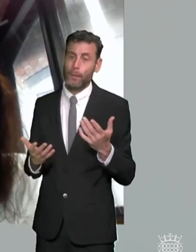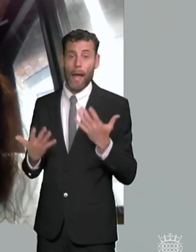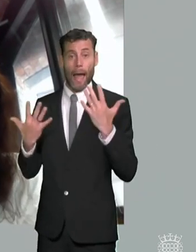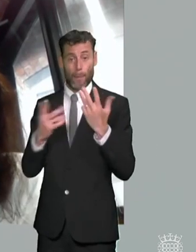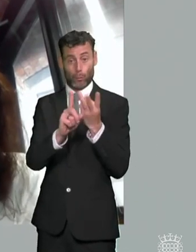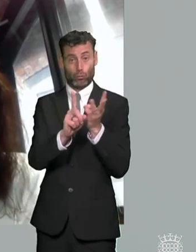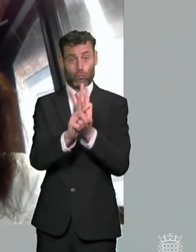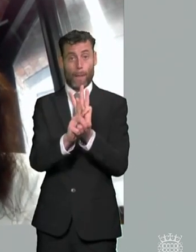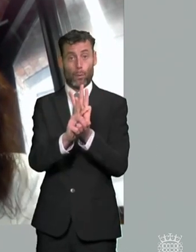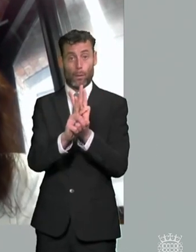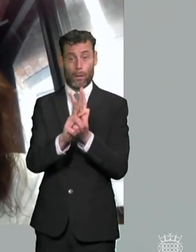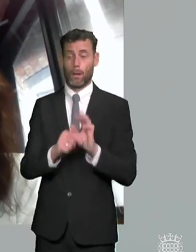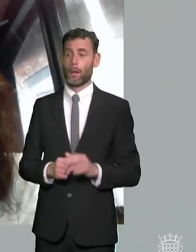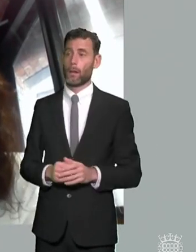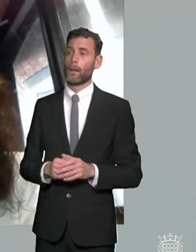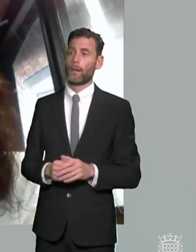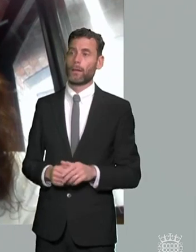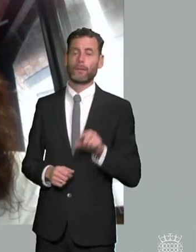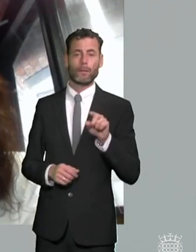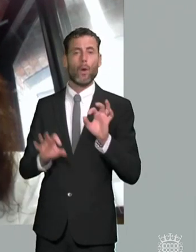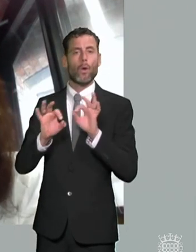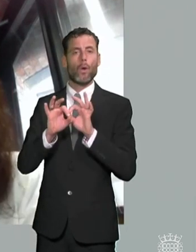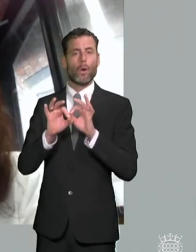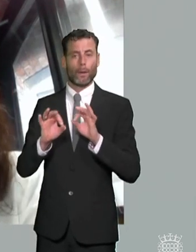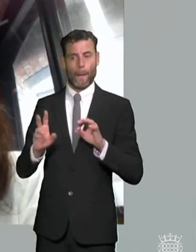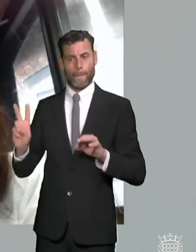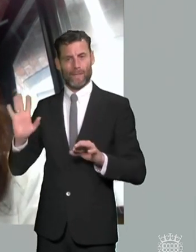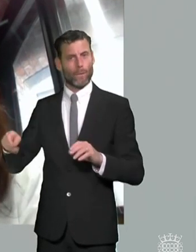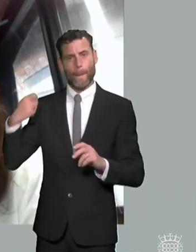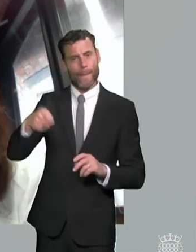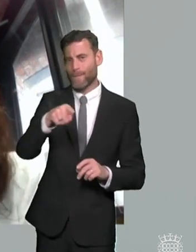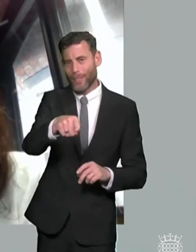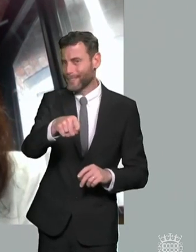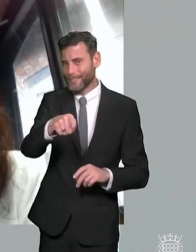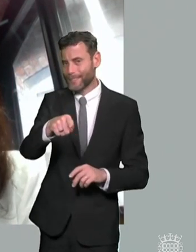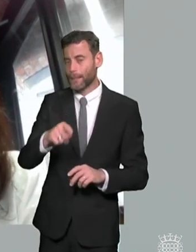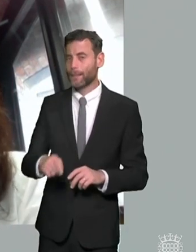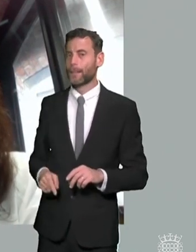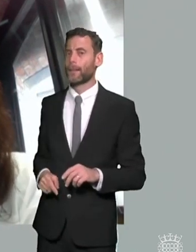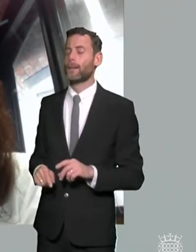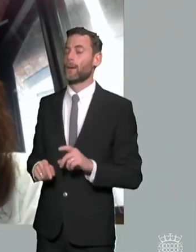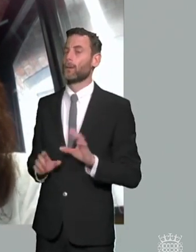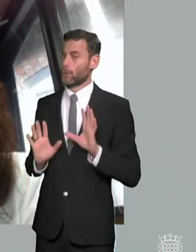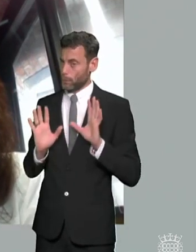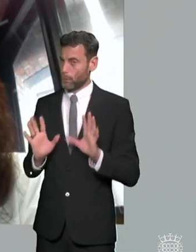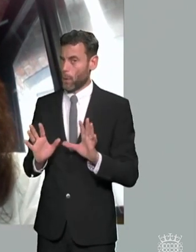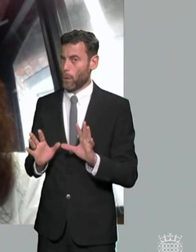time is in no cost jurisdiction um and whilst i'm not necessarily suggesting that um that costs are